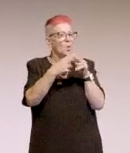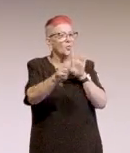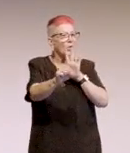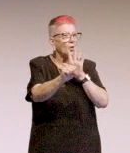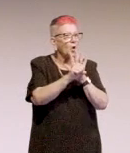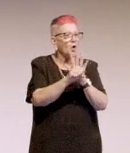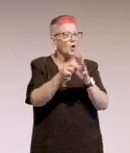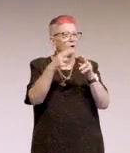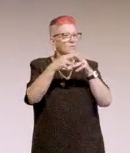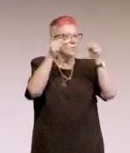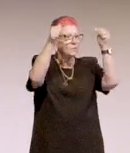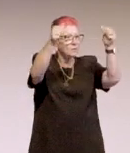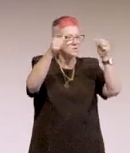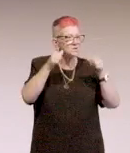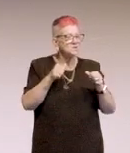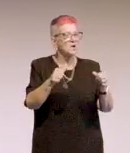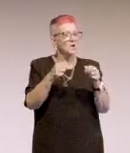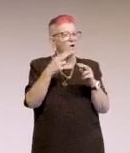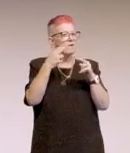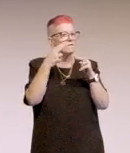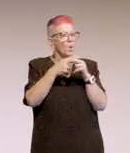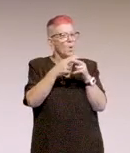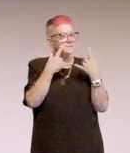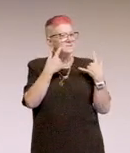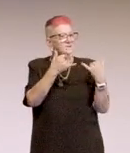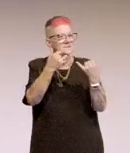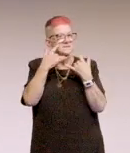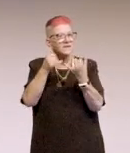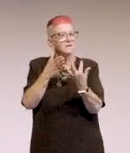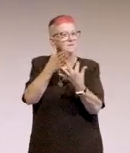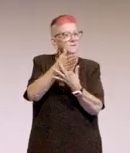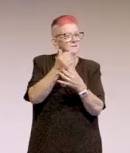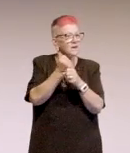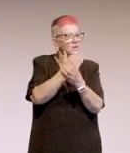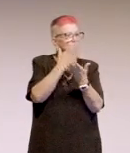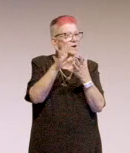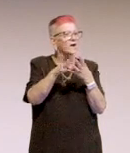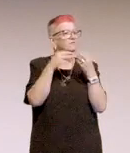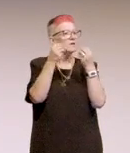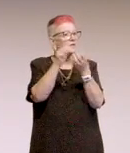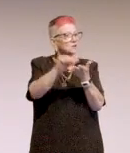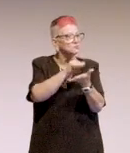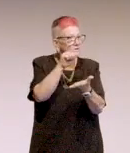automation of accessibility testing, and things et cetera.